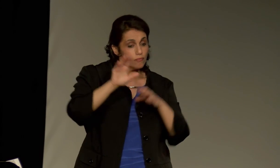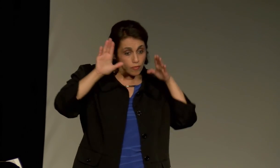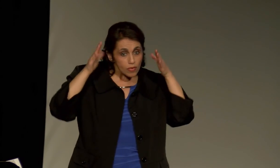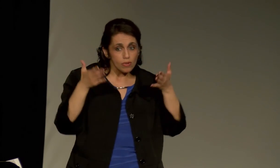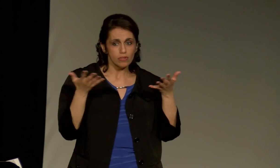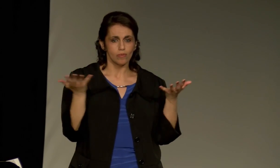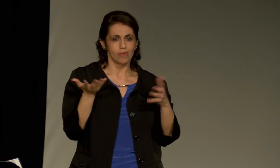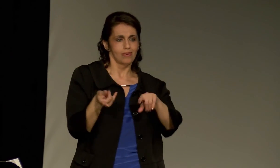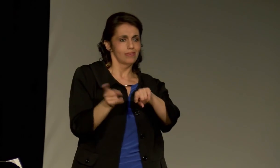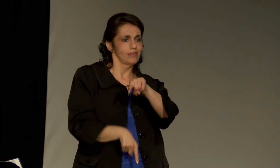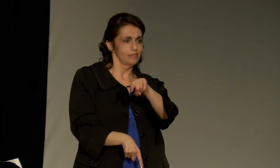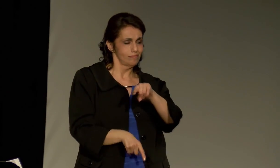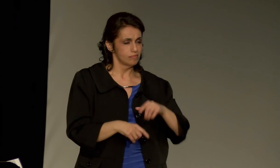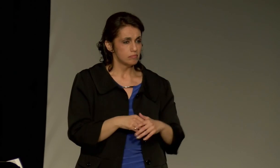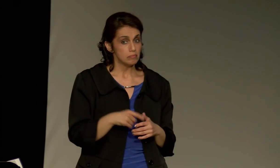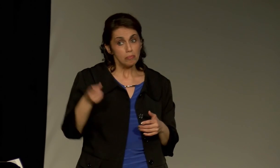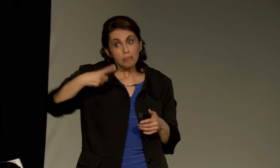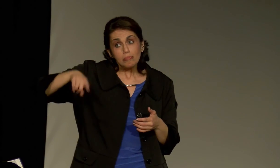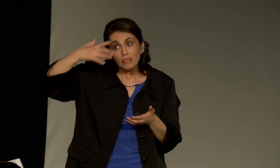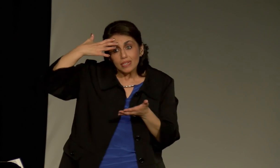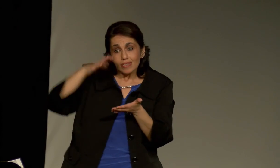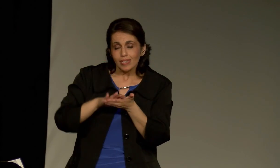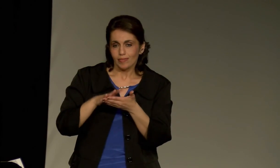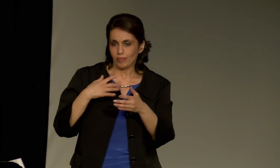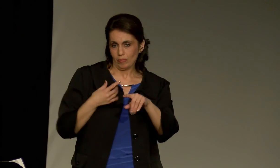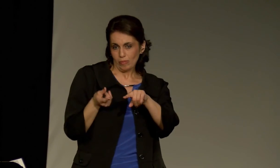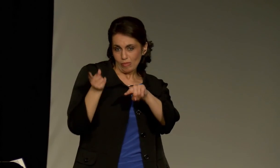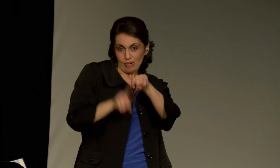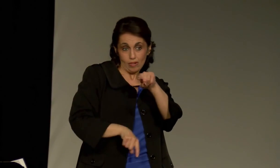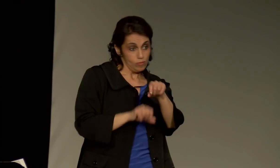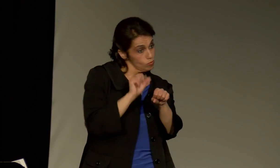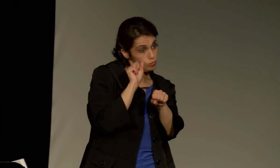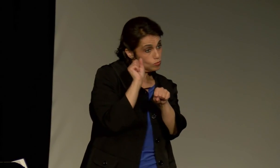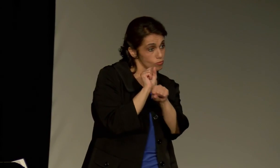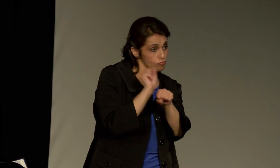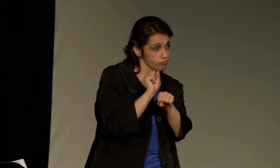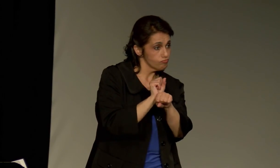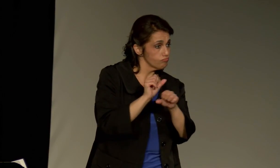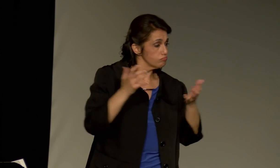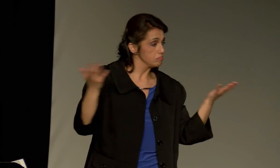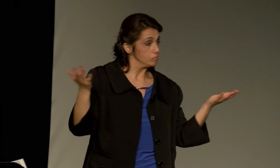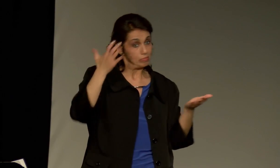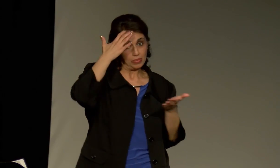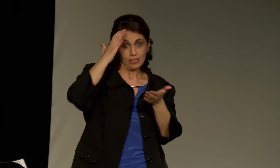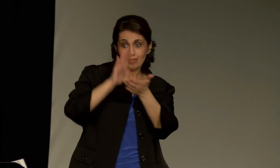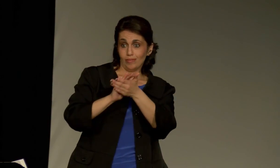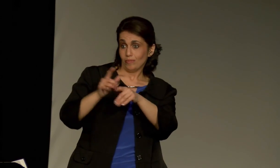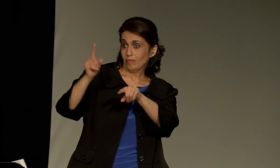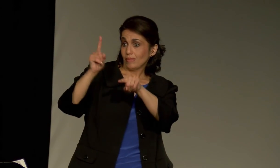People commonly look at deaf people as disabled. They looked at the things they couldn't do. They believed that we couldn't work.